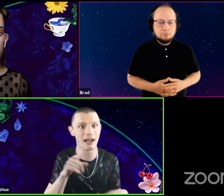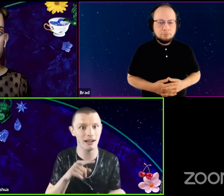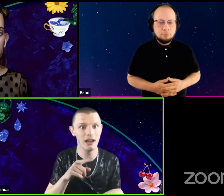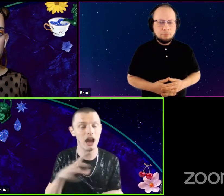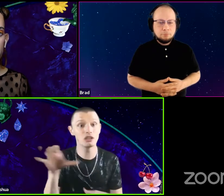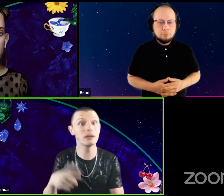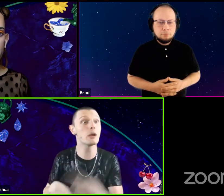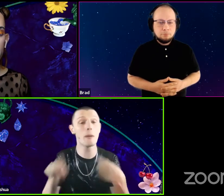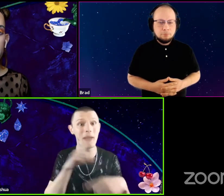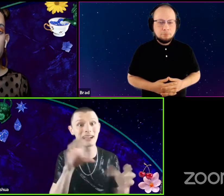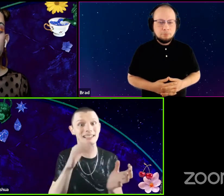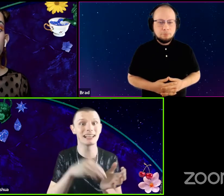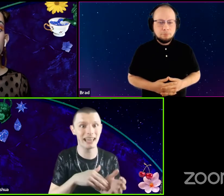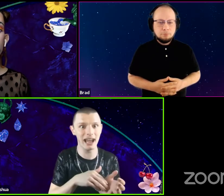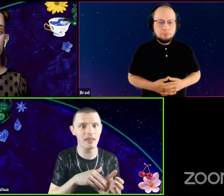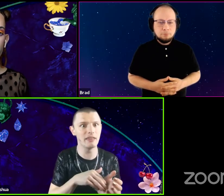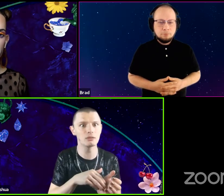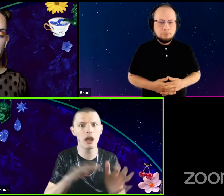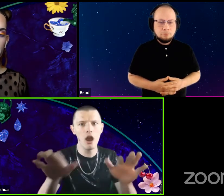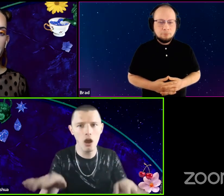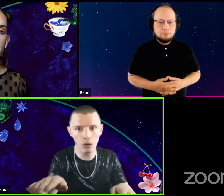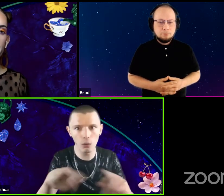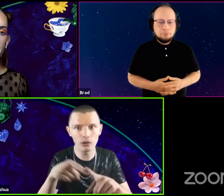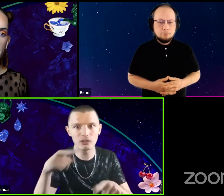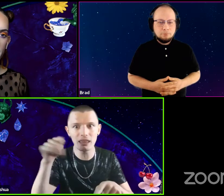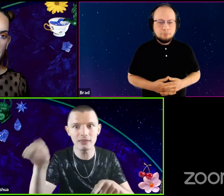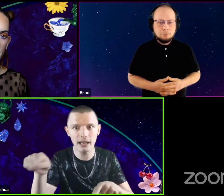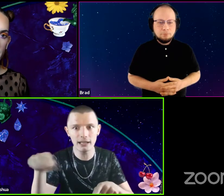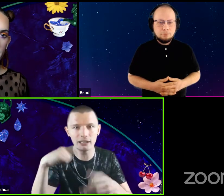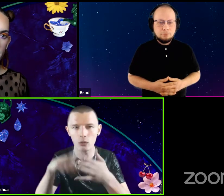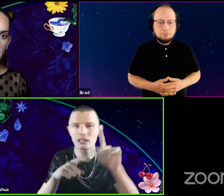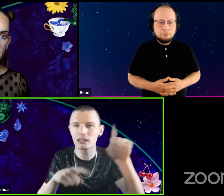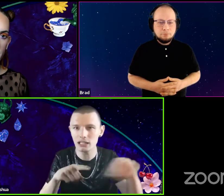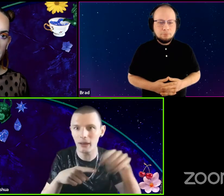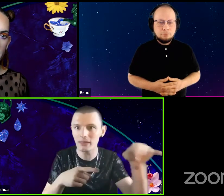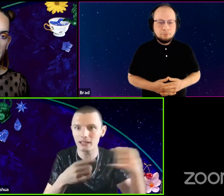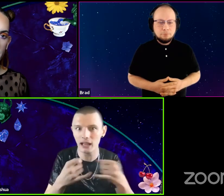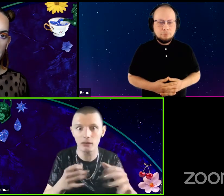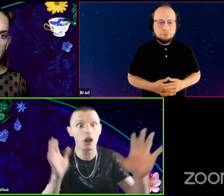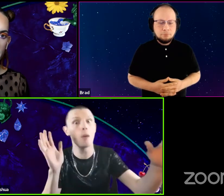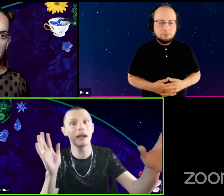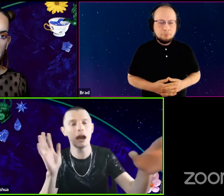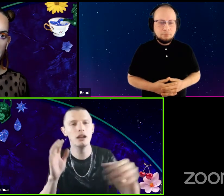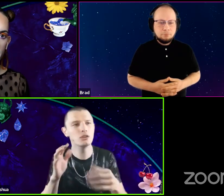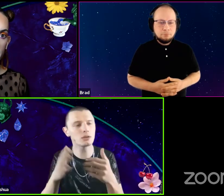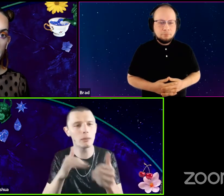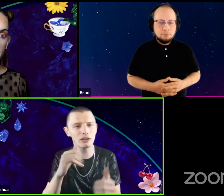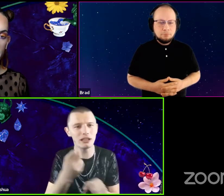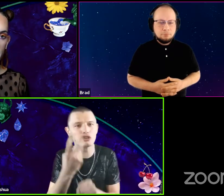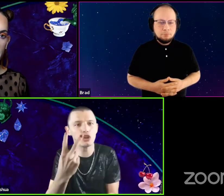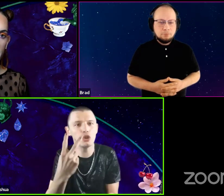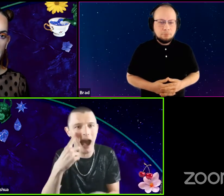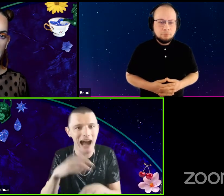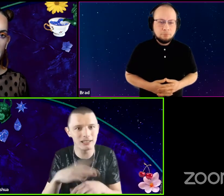And so we went back and did it again. And then he was like, oh, when you said this I noticed this about this line. I was like, oh my God. So it's almost like you get two eyes